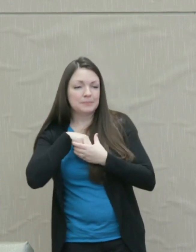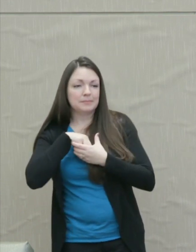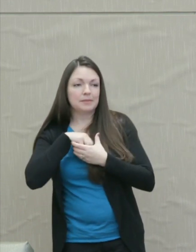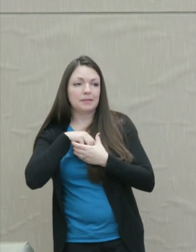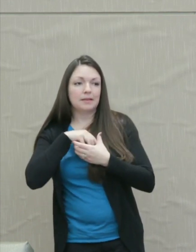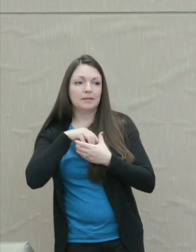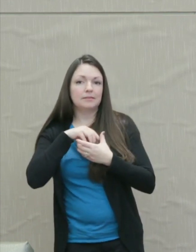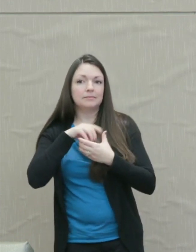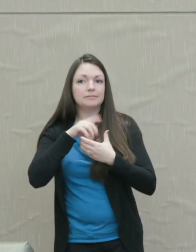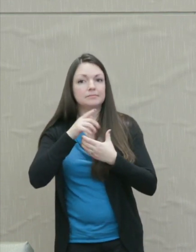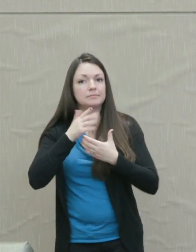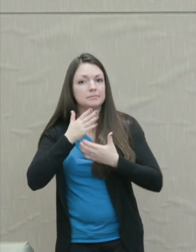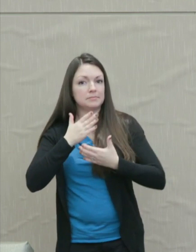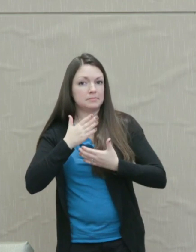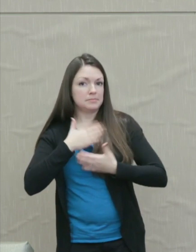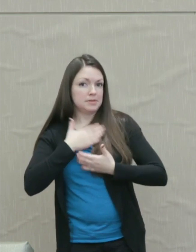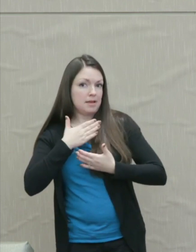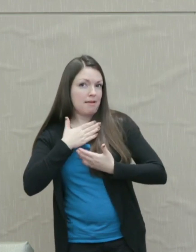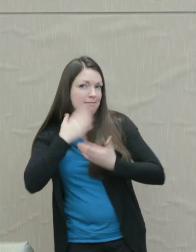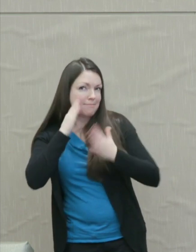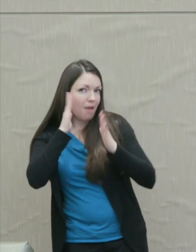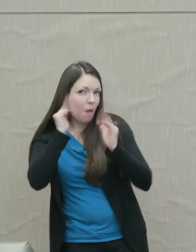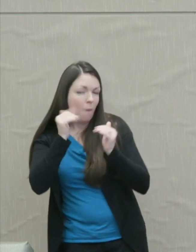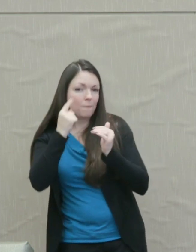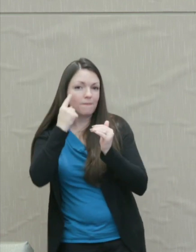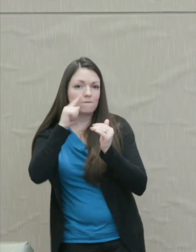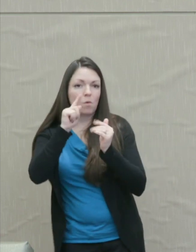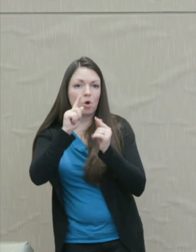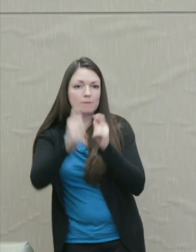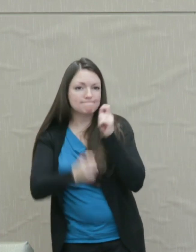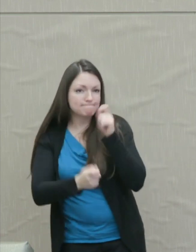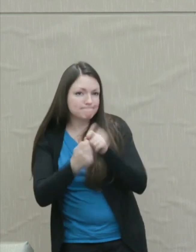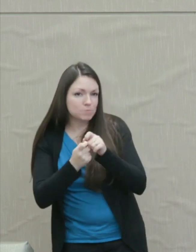a pleasant hope for payback or retribution.